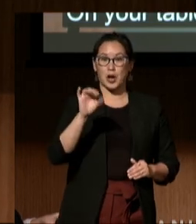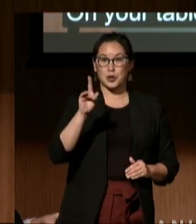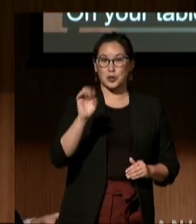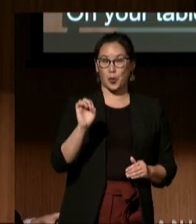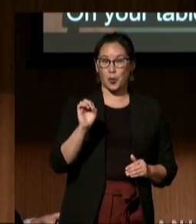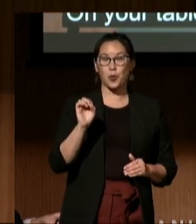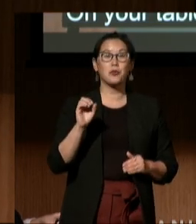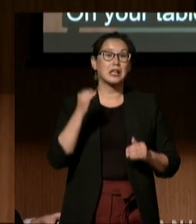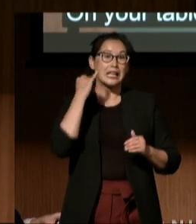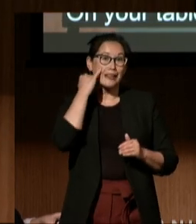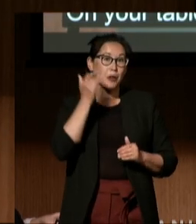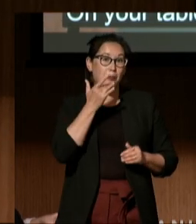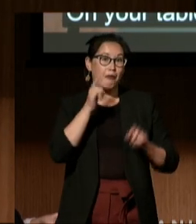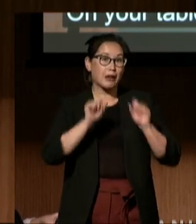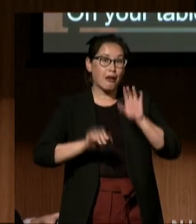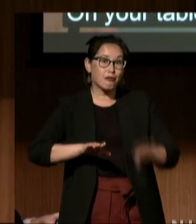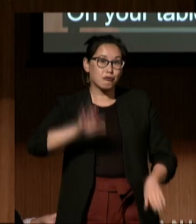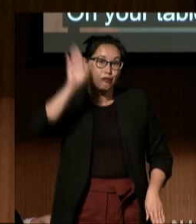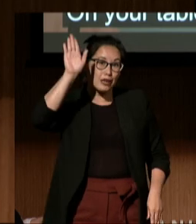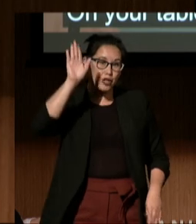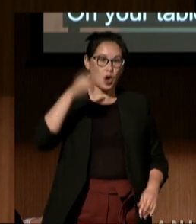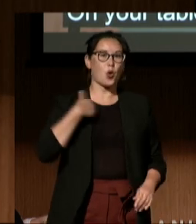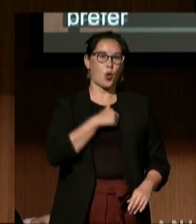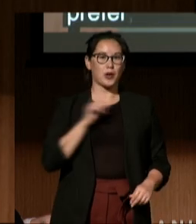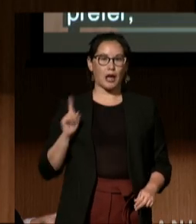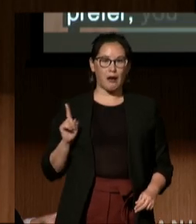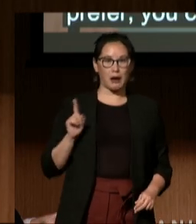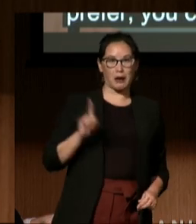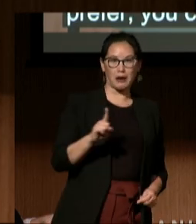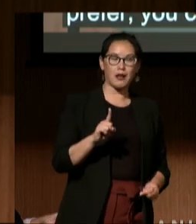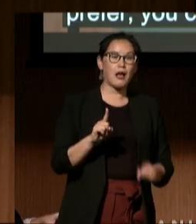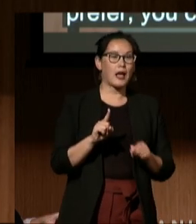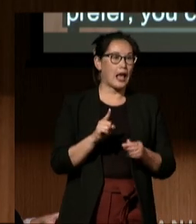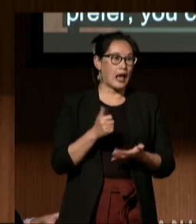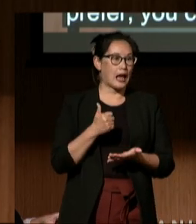you can raise your hand, and one of us can come by and pick up your envelope,